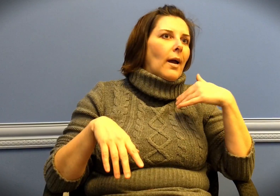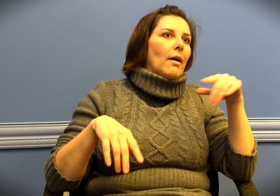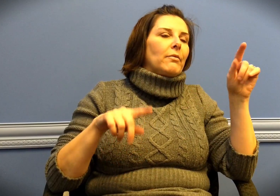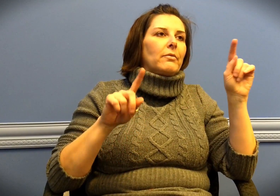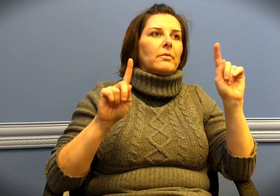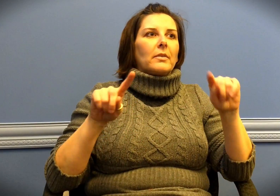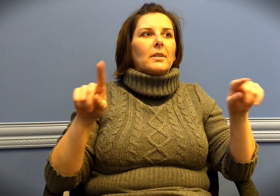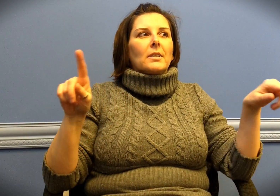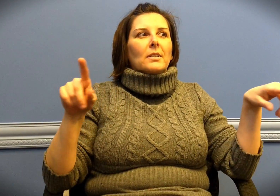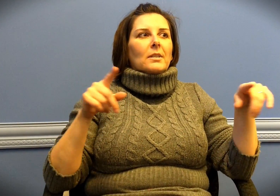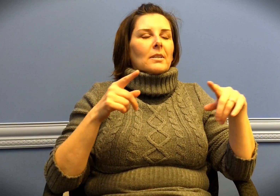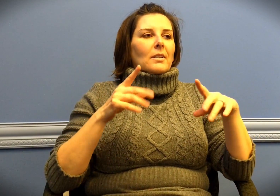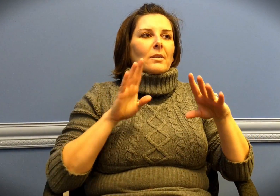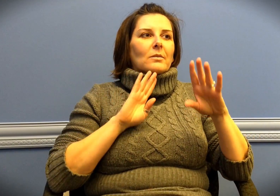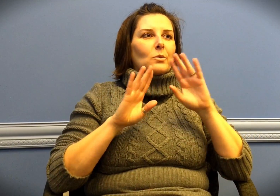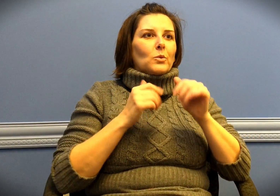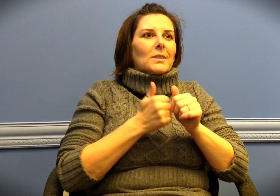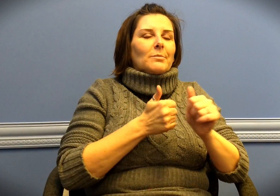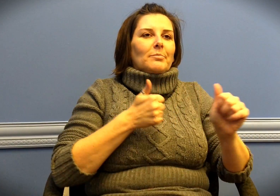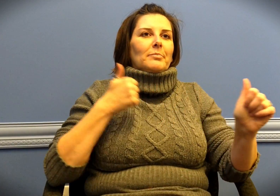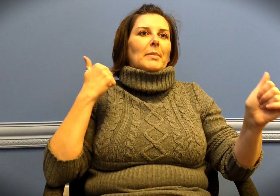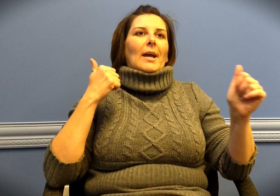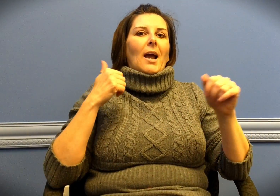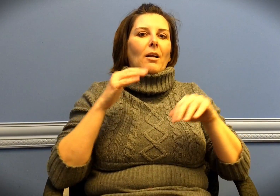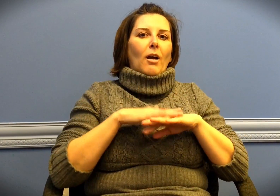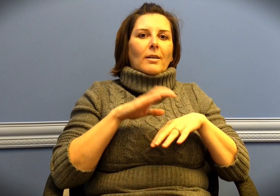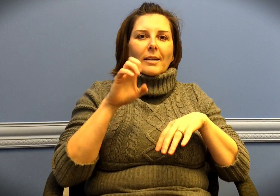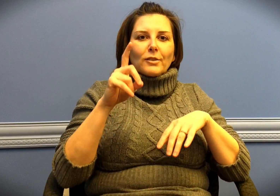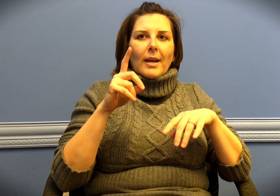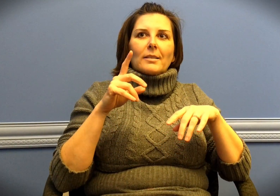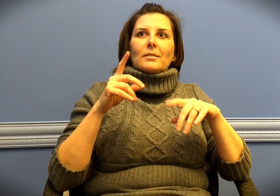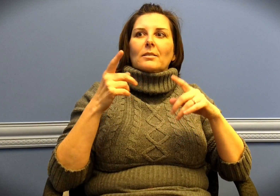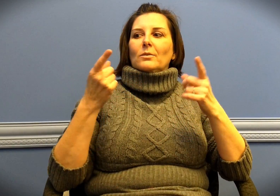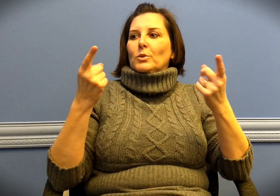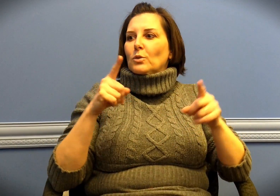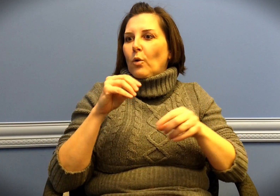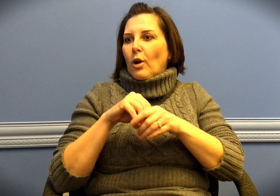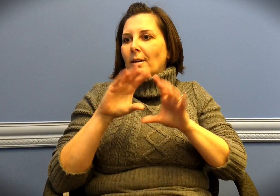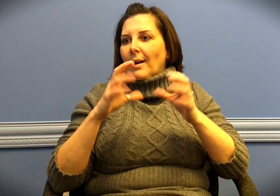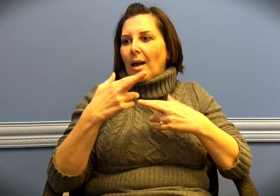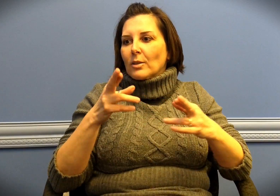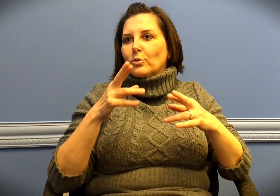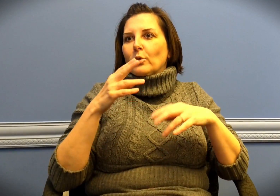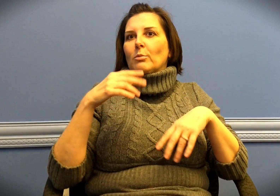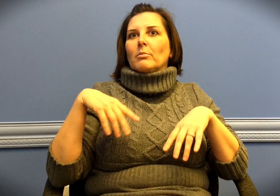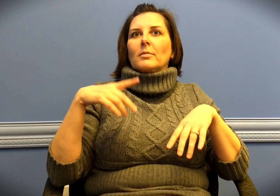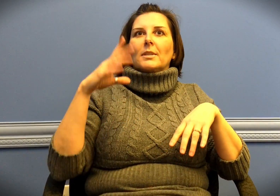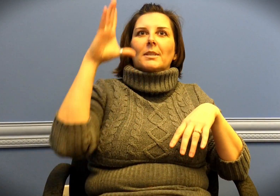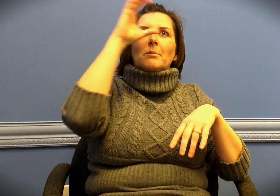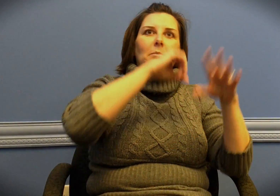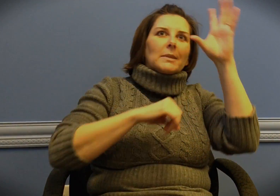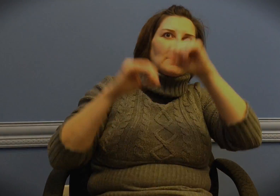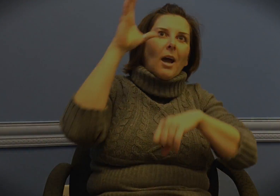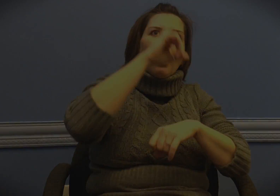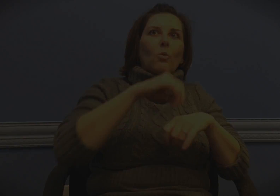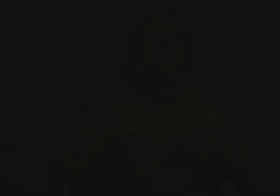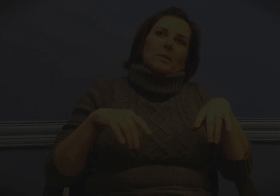We didn't have any of these things, and it was frustrating because we were behind in education, what was going on in the classroom, and just missing out on things.